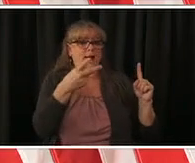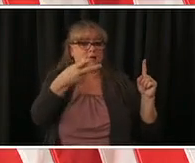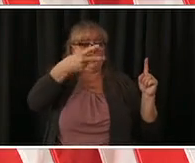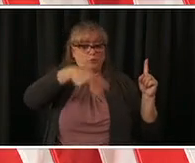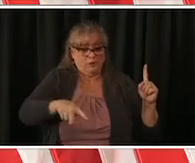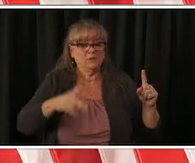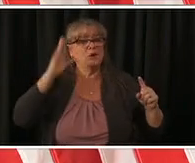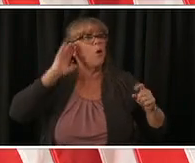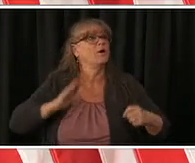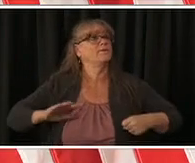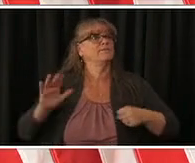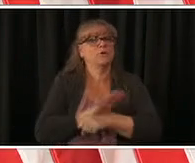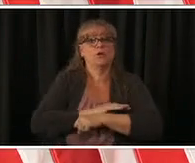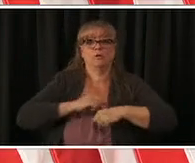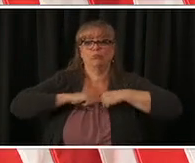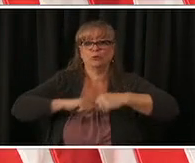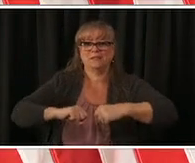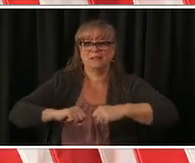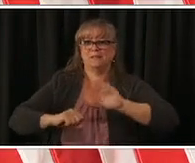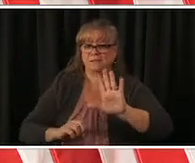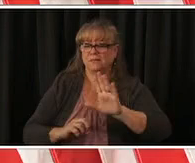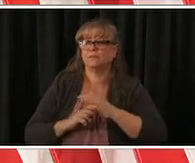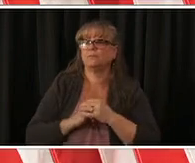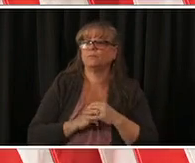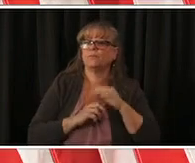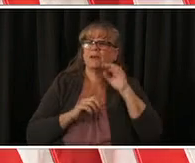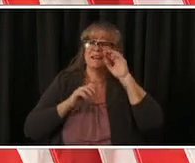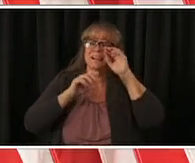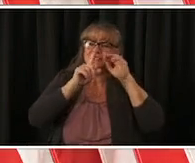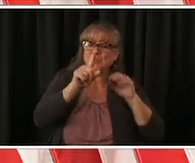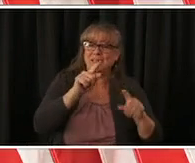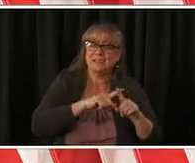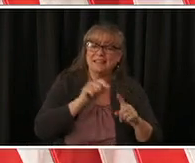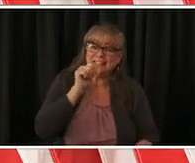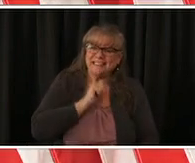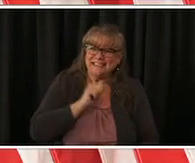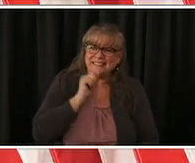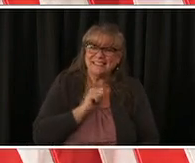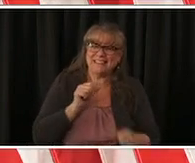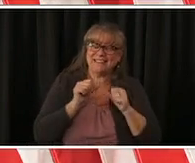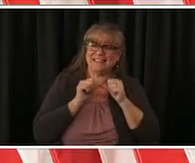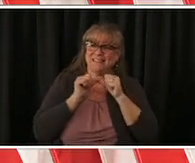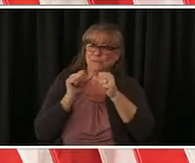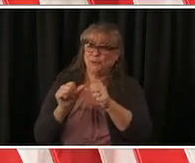it up a little bit longer uh then we will have a fairly normal summer because with the final folks